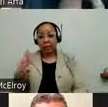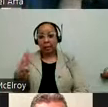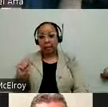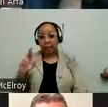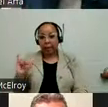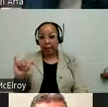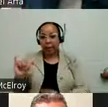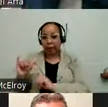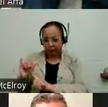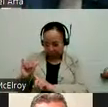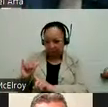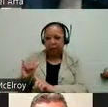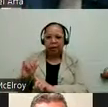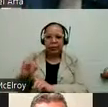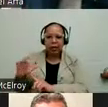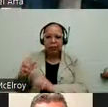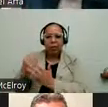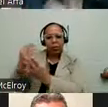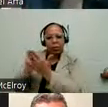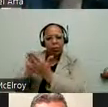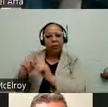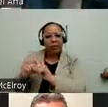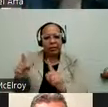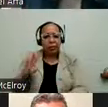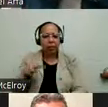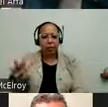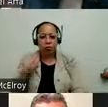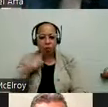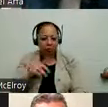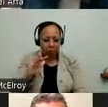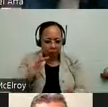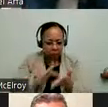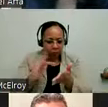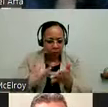don't have to go through the PowerPoint in you want to.